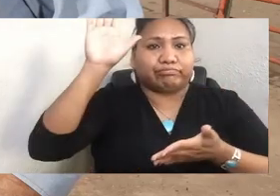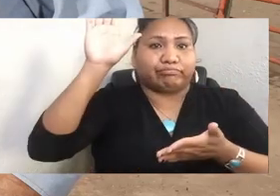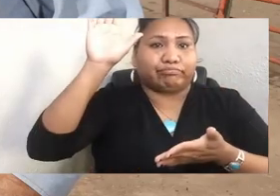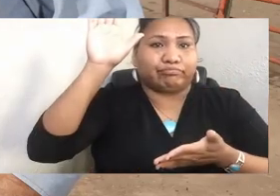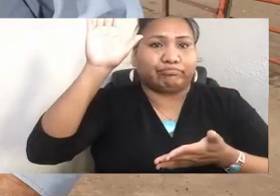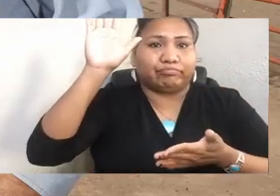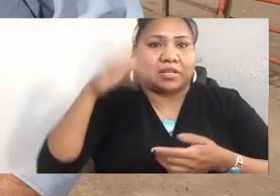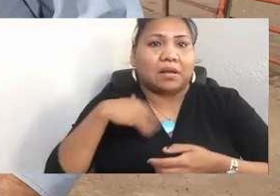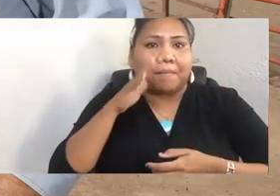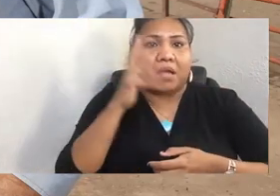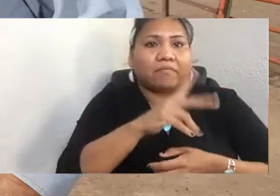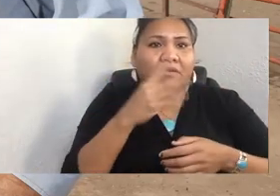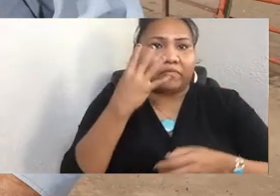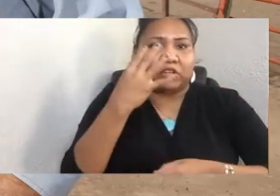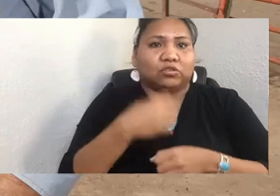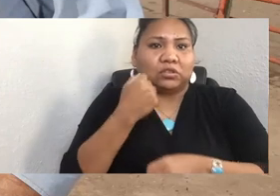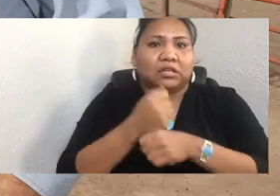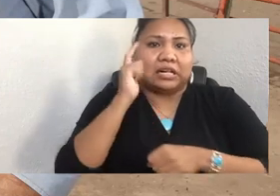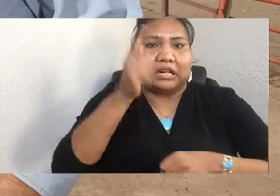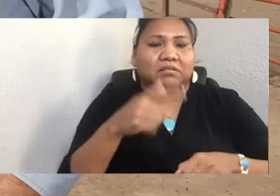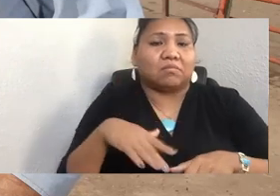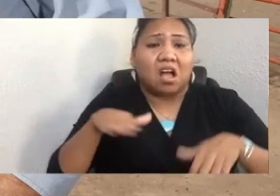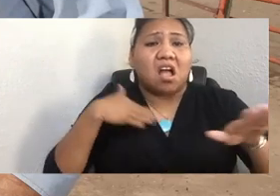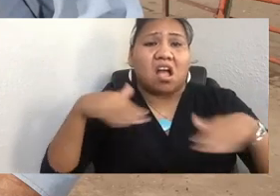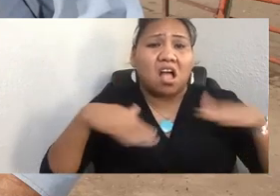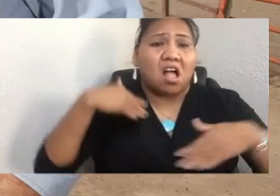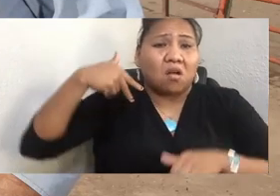to Phoenix, Arizona. I think of him like Jesus.